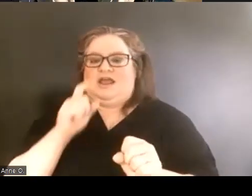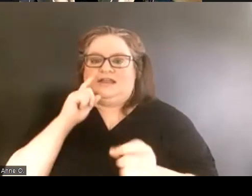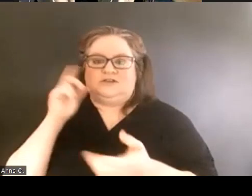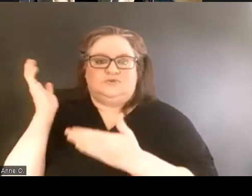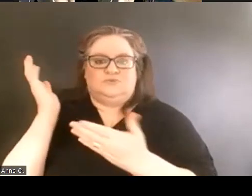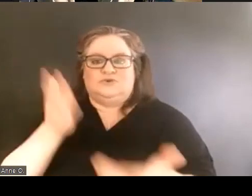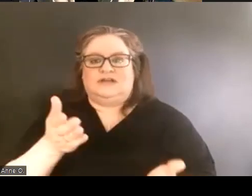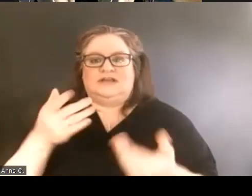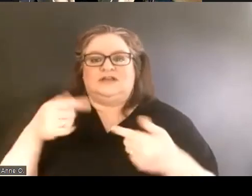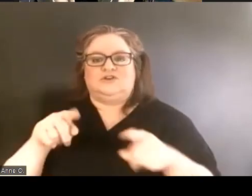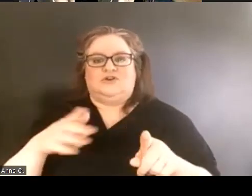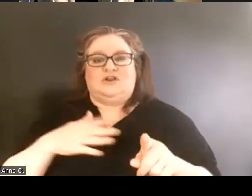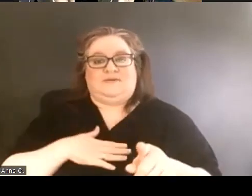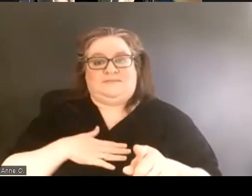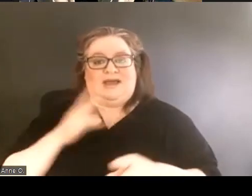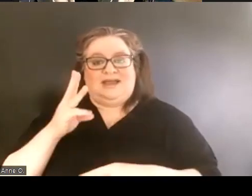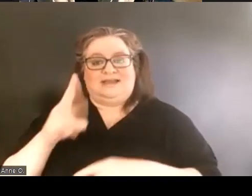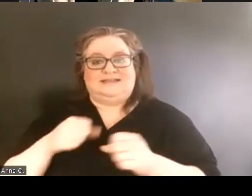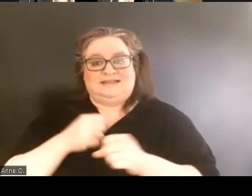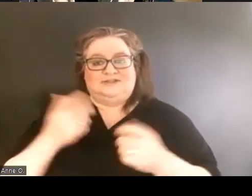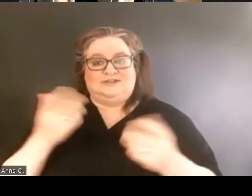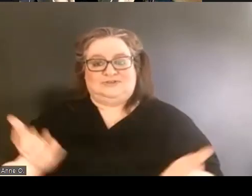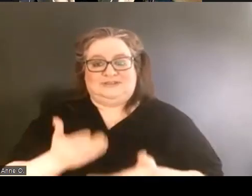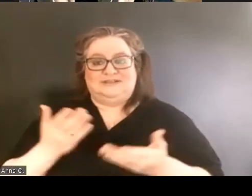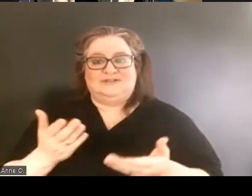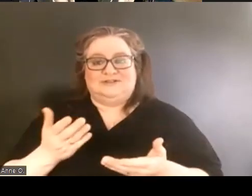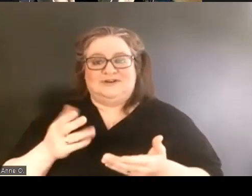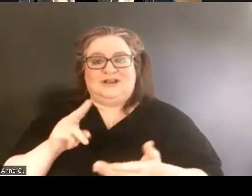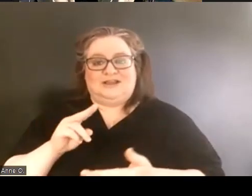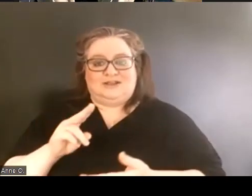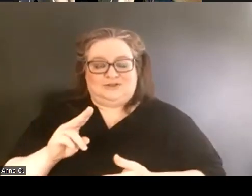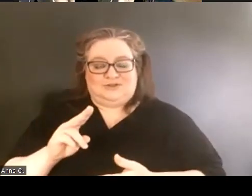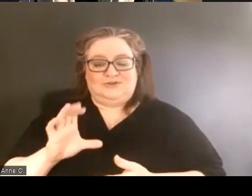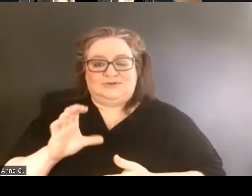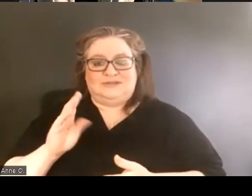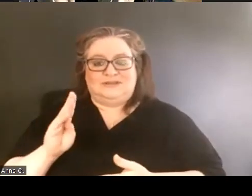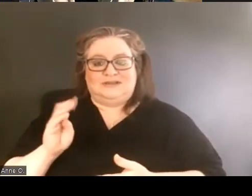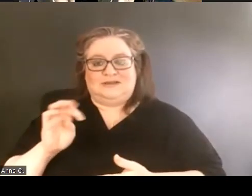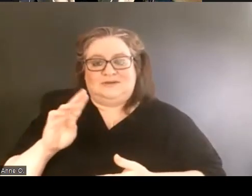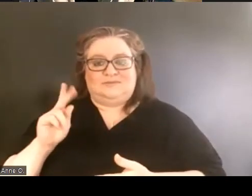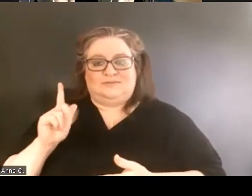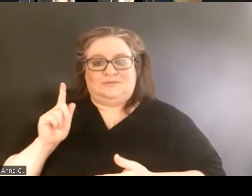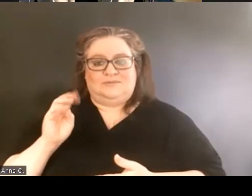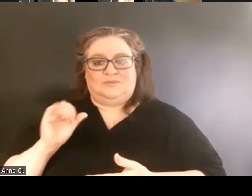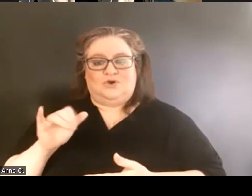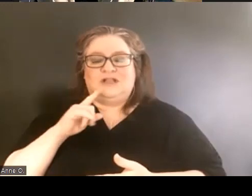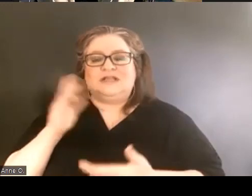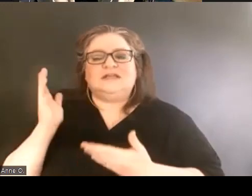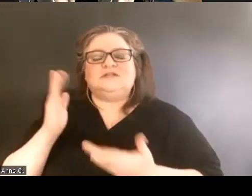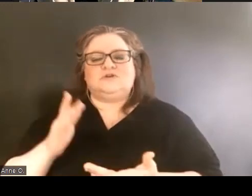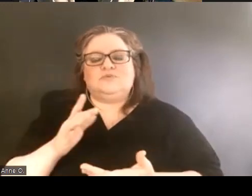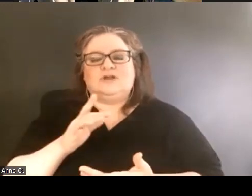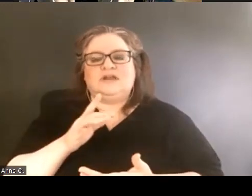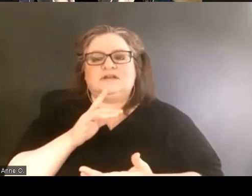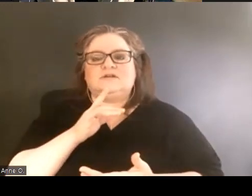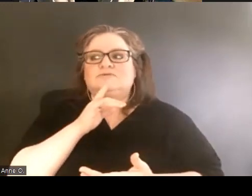during my six year tenure at UC Berkeley is to bring the reality of today